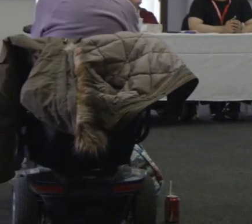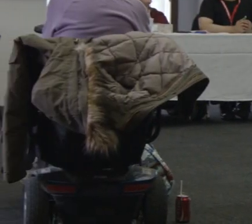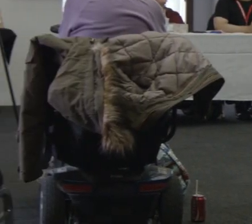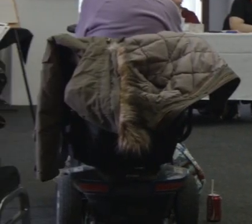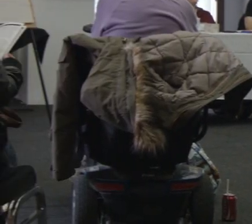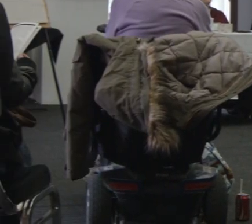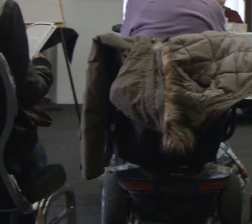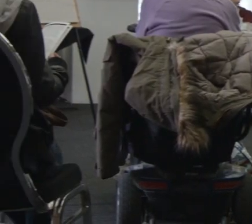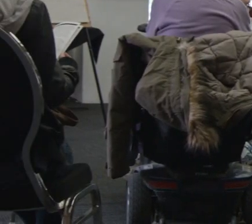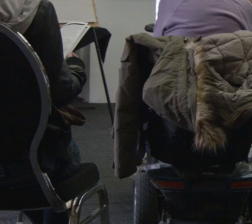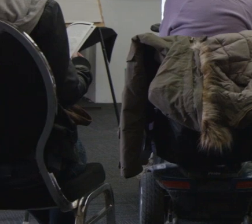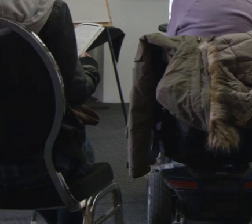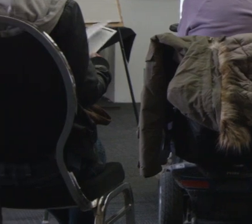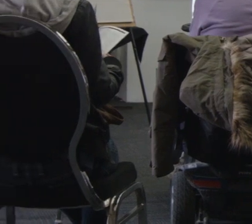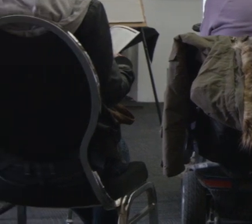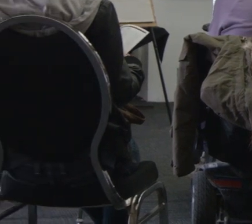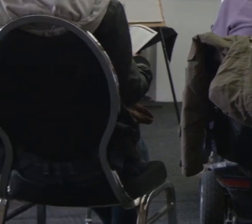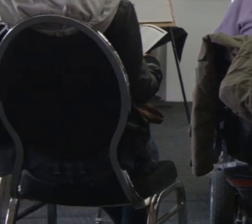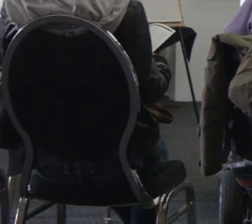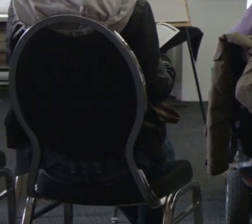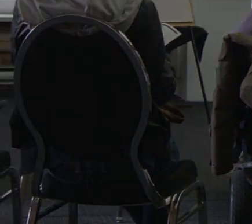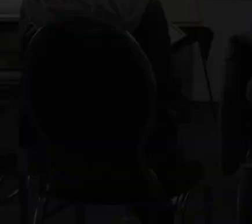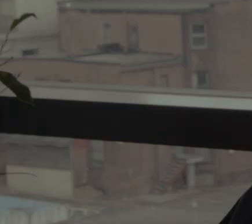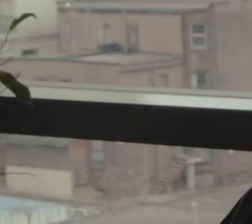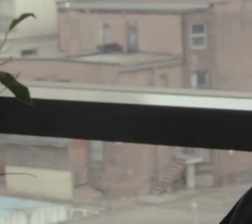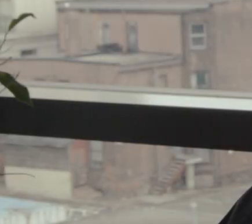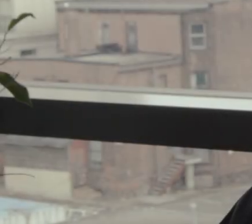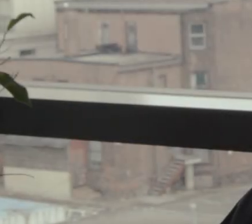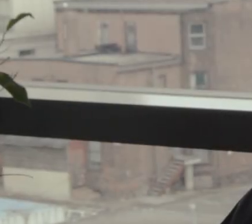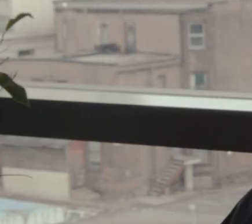university or through . . . through online recruiting it's not, it's nothing like that.